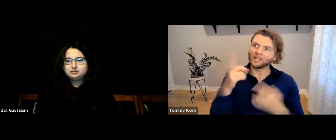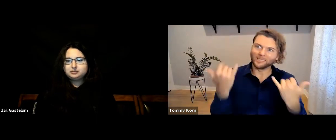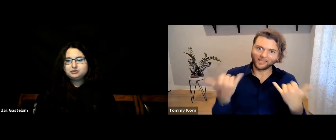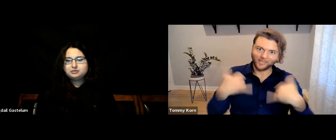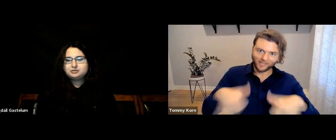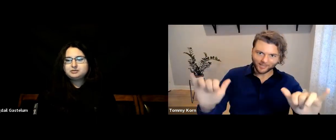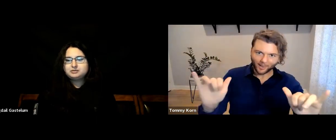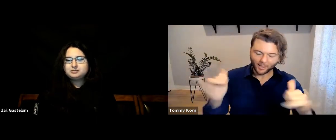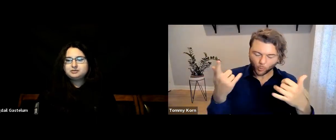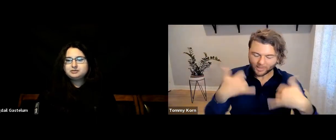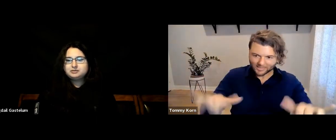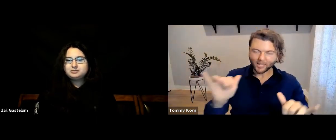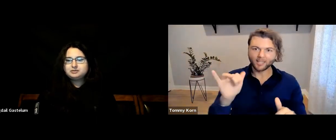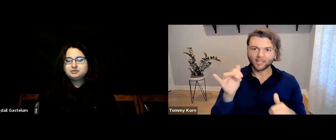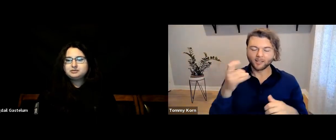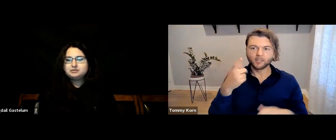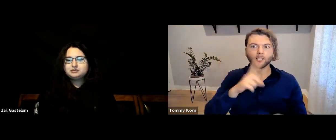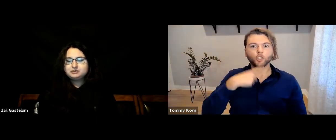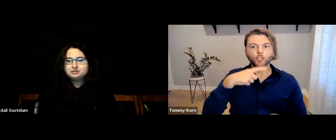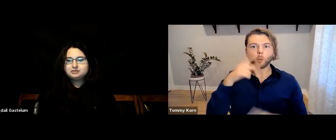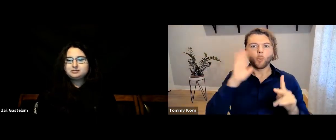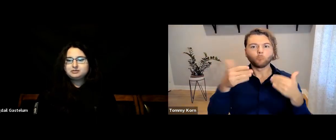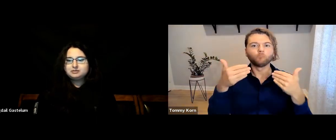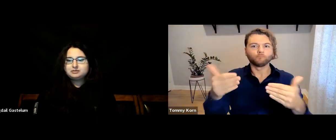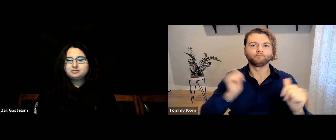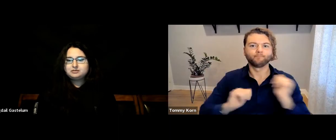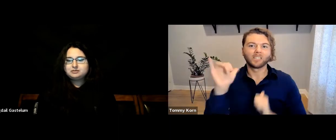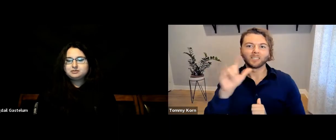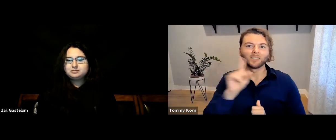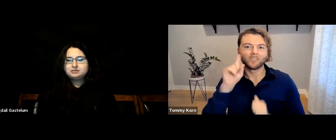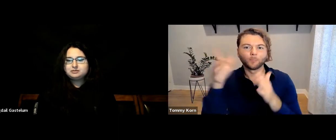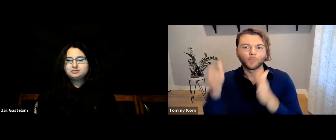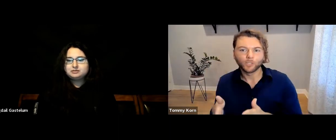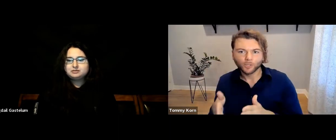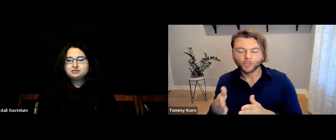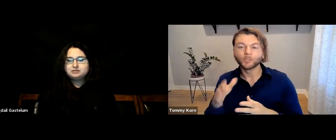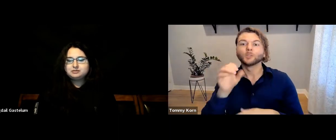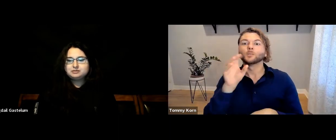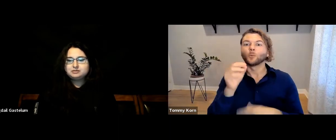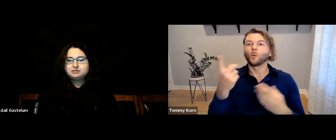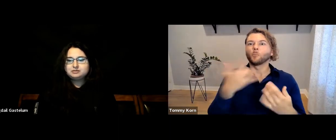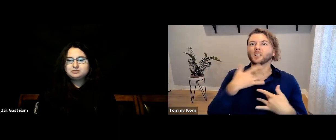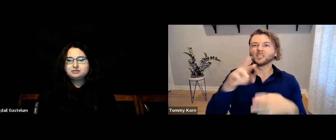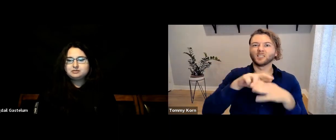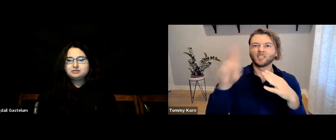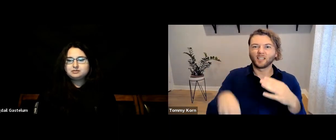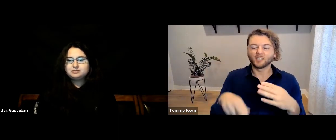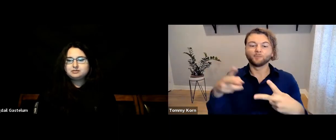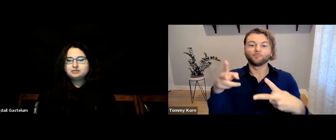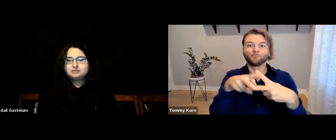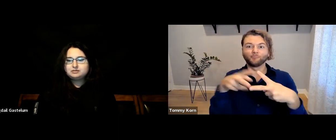Actually, it still happens to this day: hearing people taking Deaf characters’ roles. Usually, one of two things results: